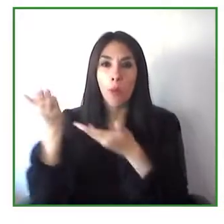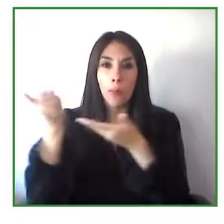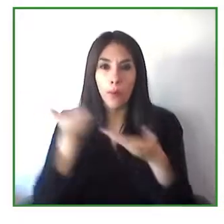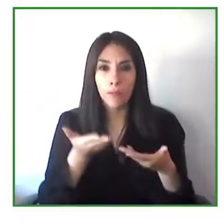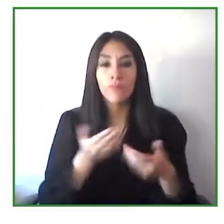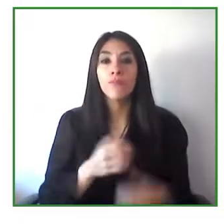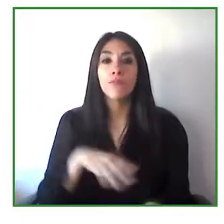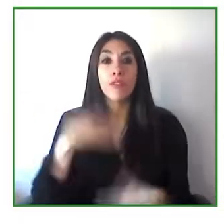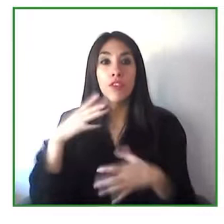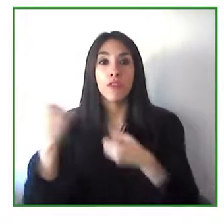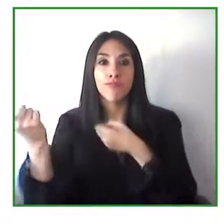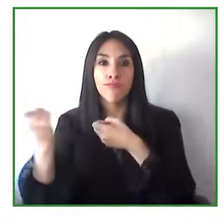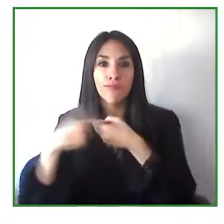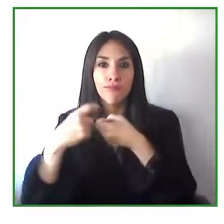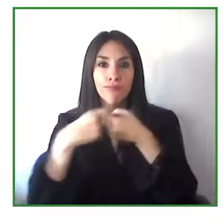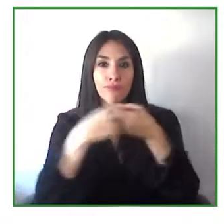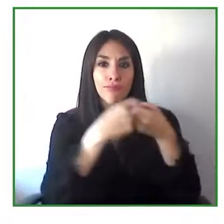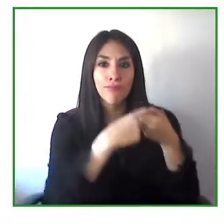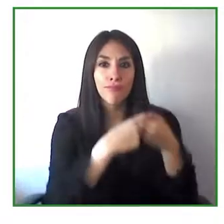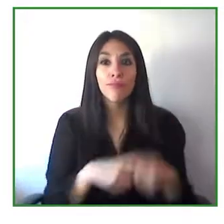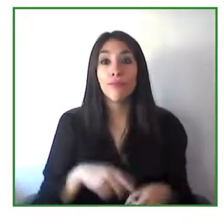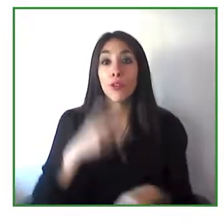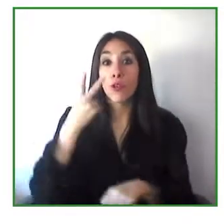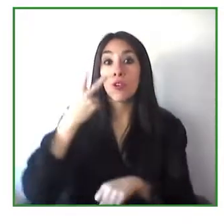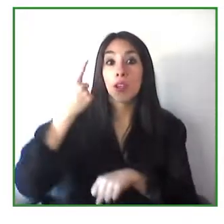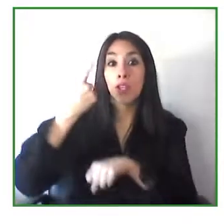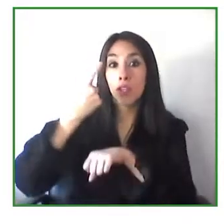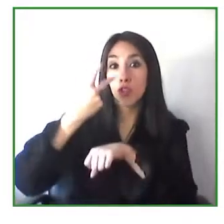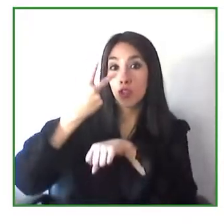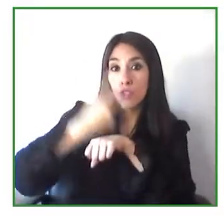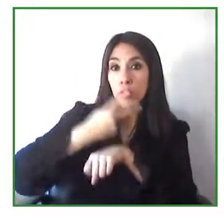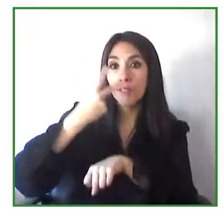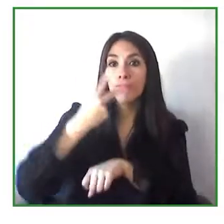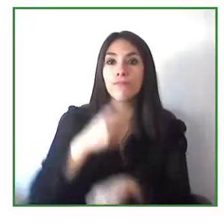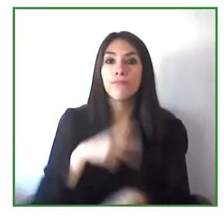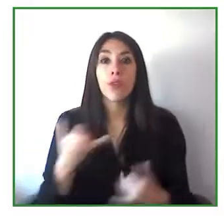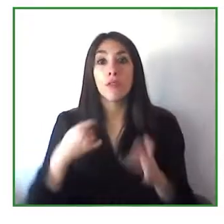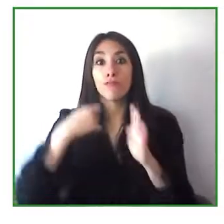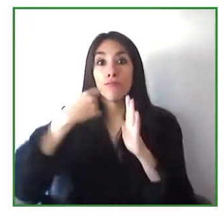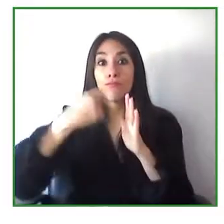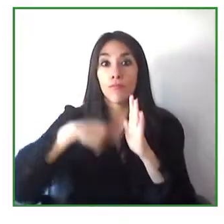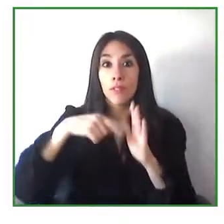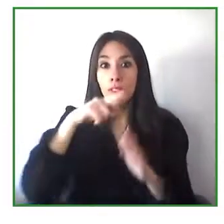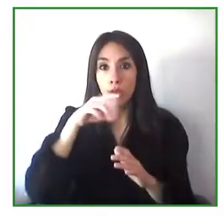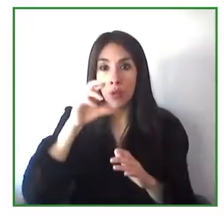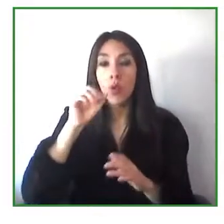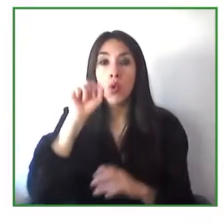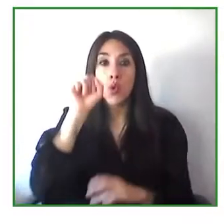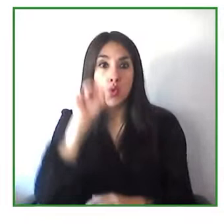day of our Conference Zero Project for the Latin American community and the Spanish-speaking